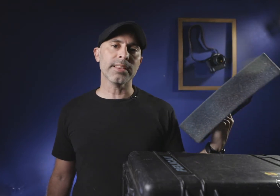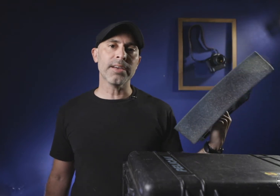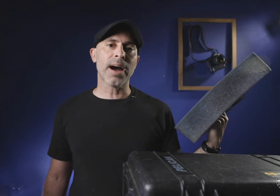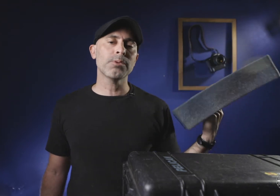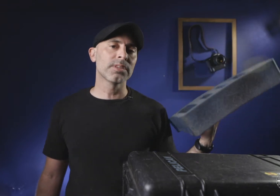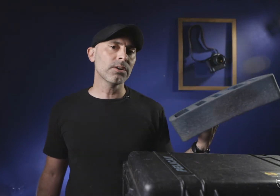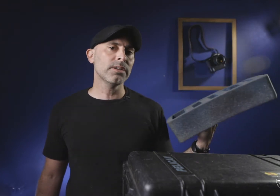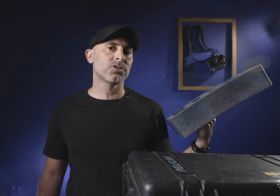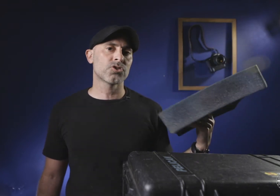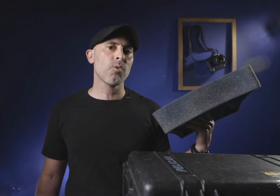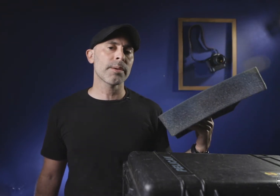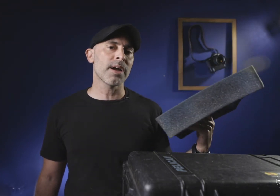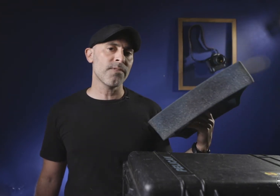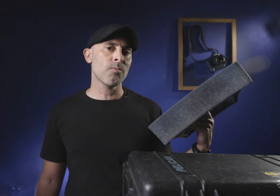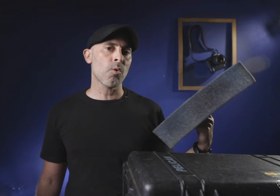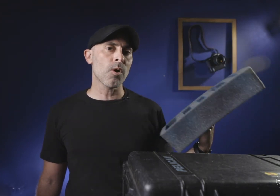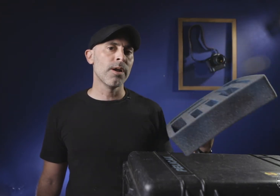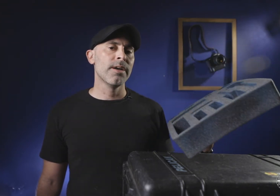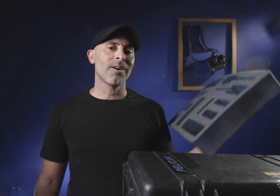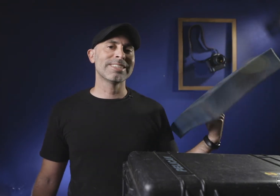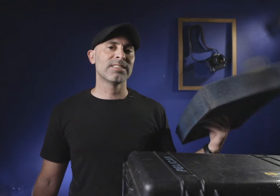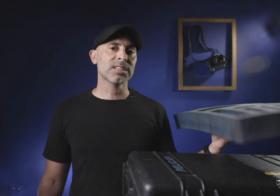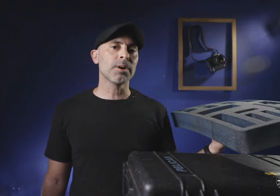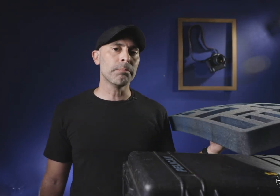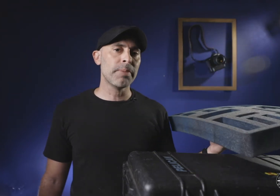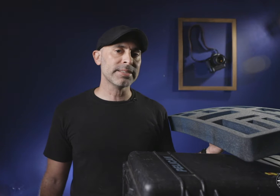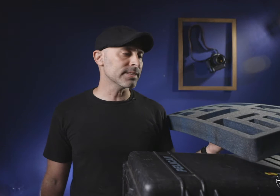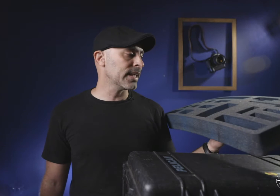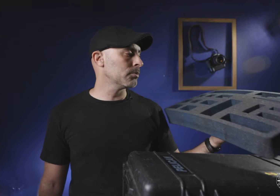life I was literally destroying my foam core on a six-month basis and it was